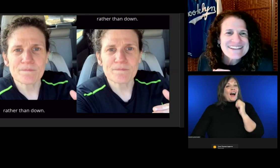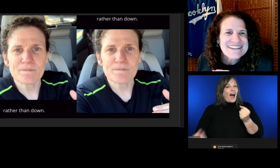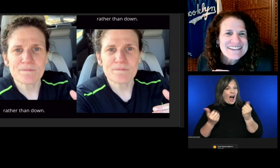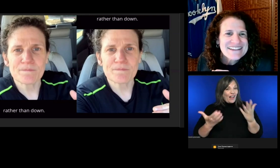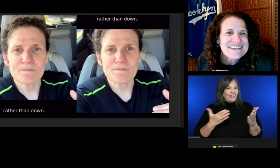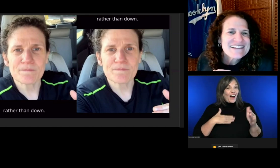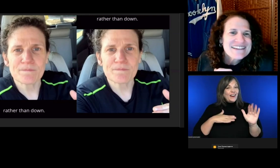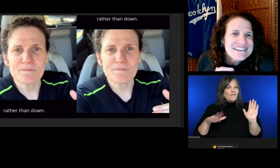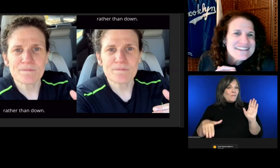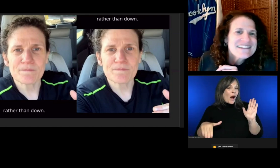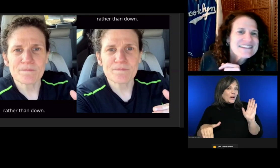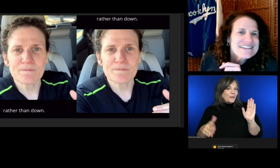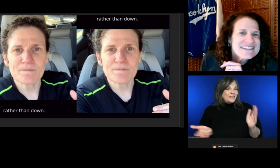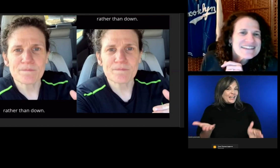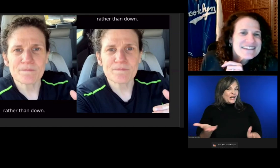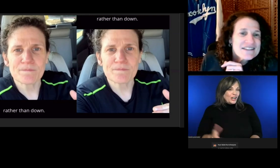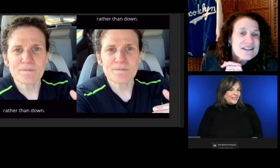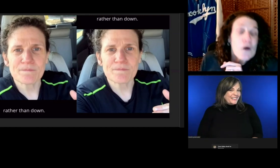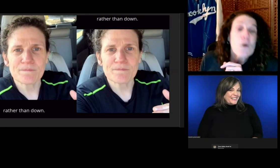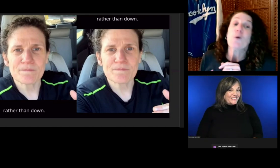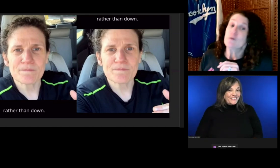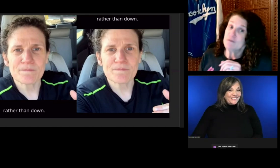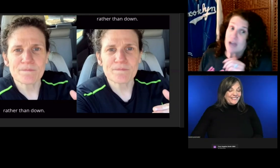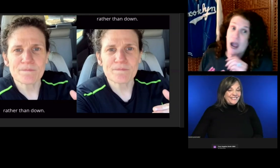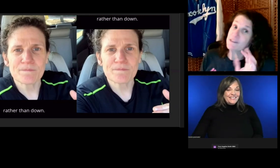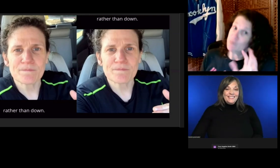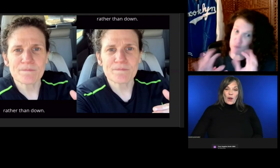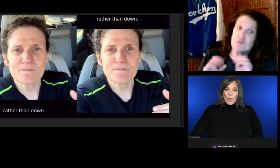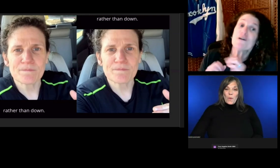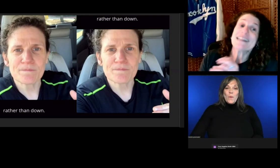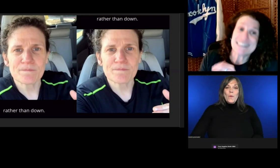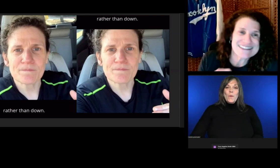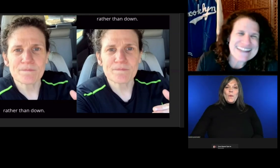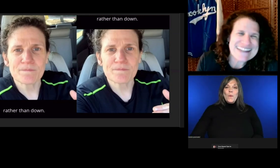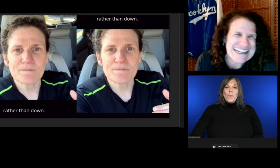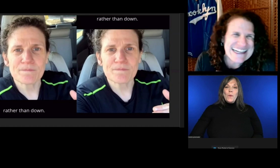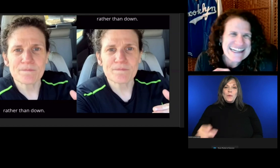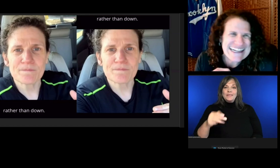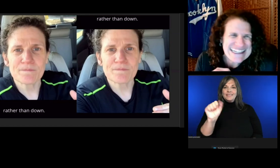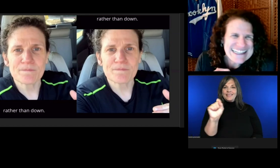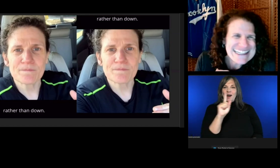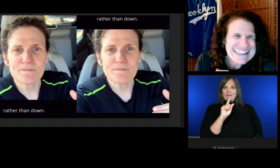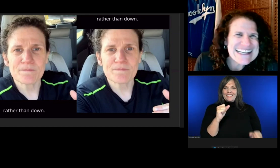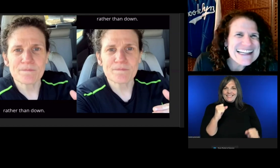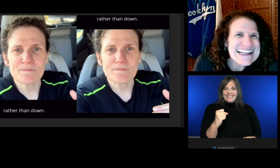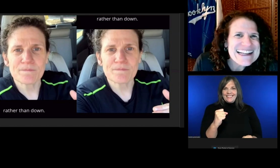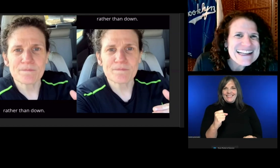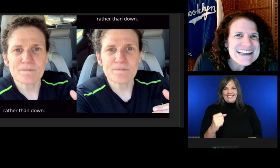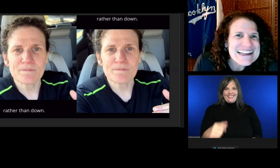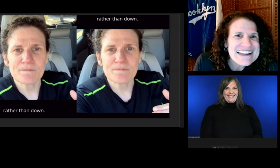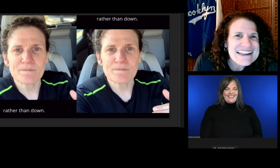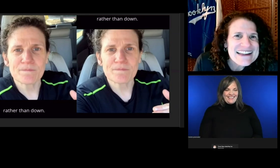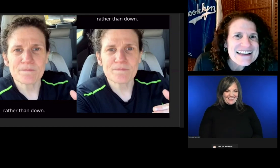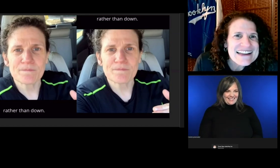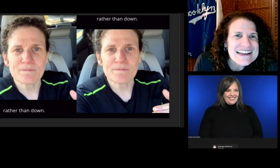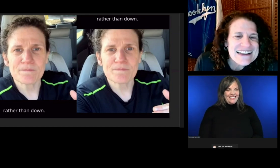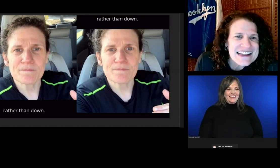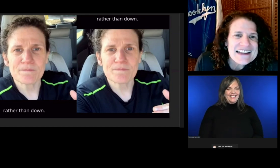Lots of bottoms here! Ooh, Thomas was really... Ha-ha! Yeah.